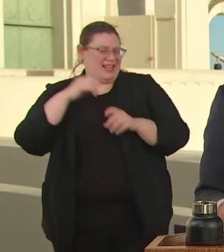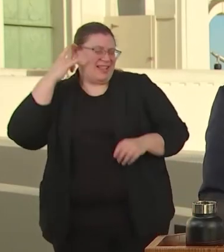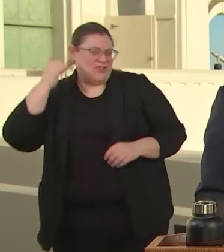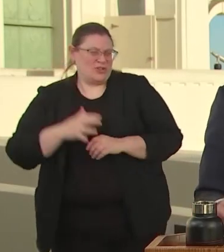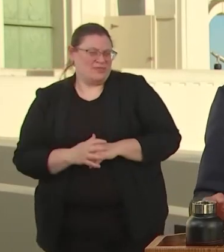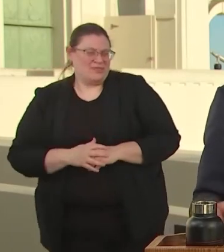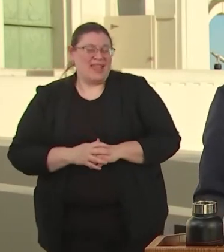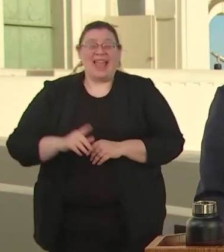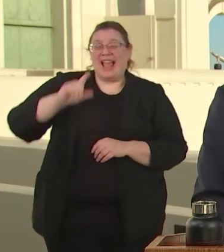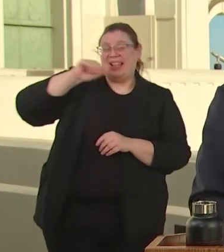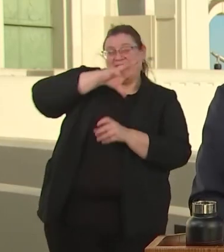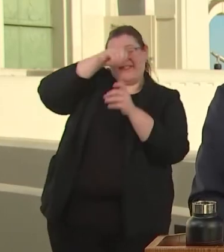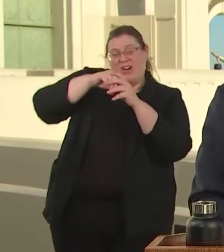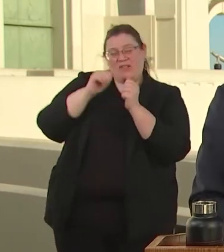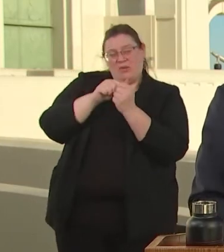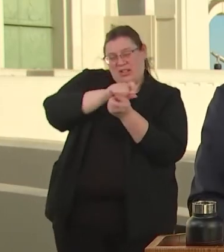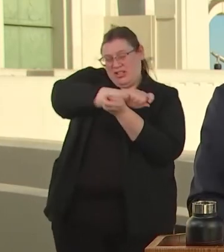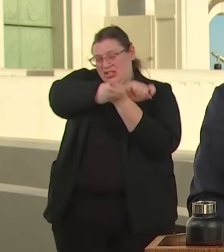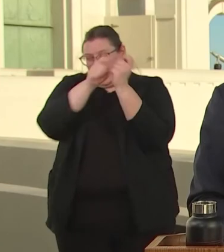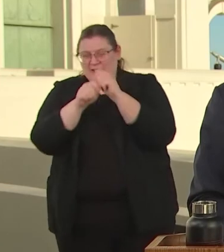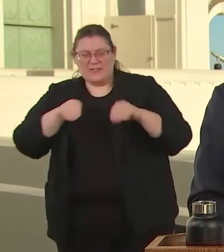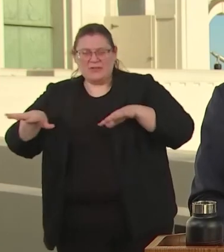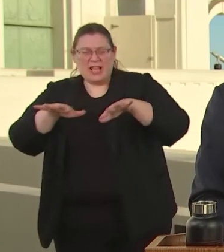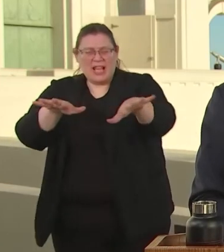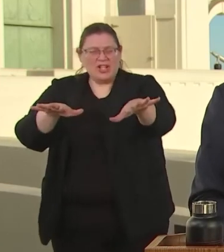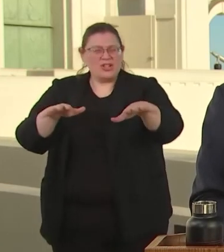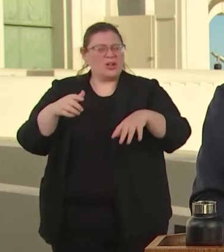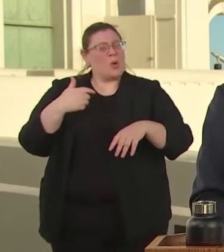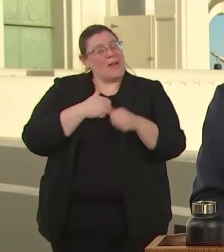DON'T JUST FOLLOW, WE LEAD. SO TODAY I'M PROUD TO ANNOUNCE